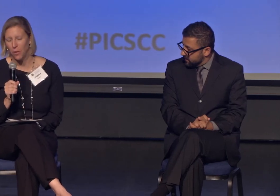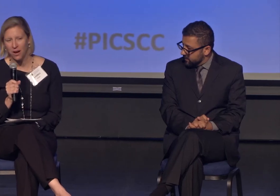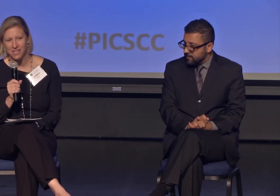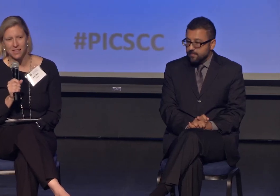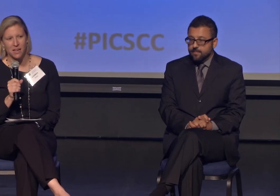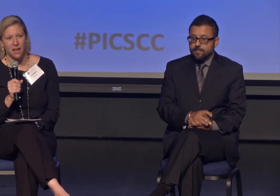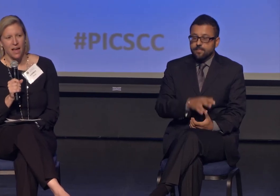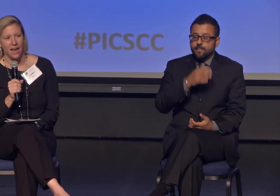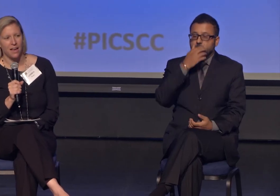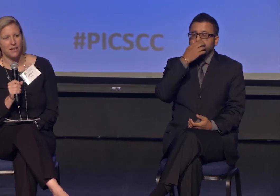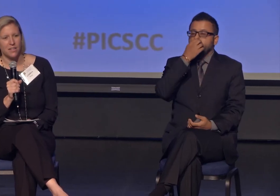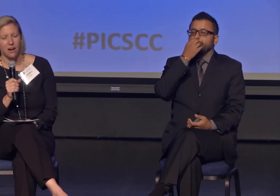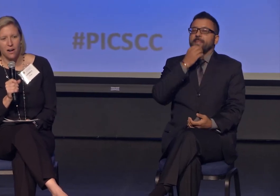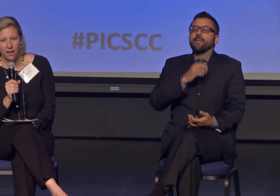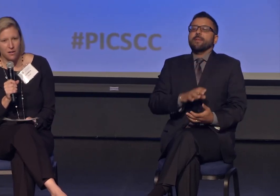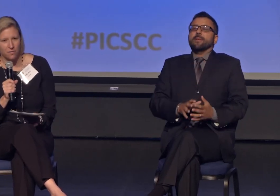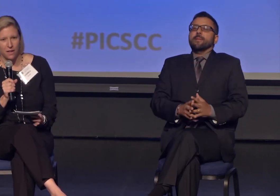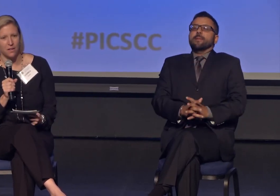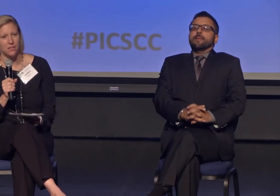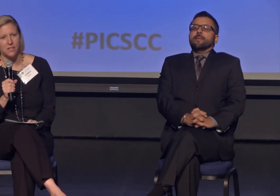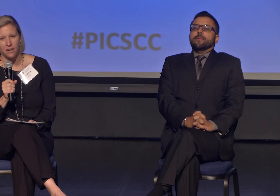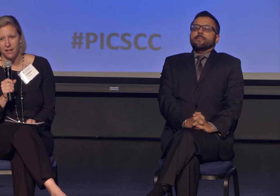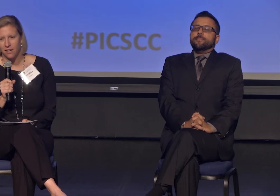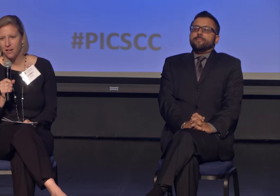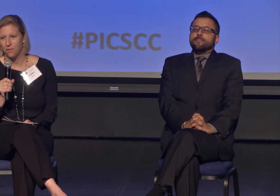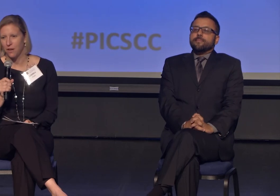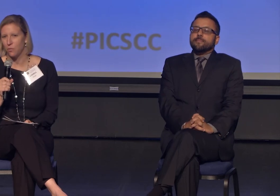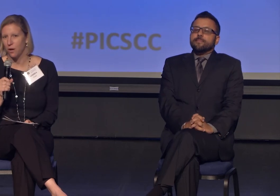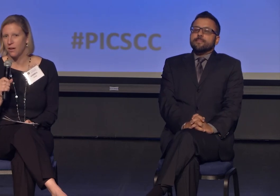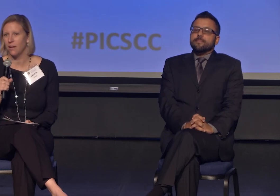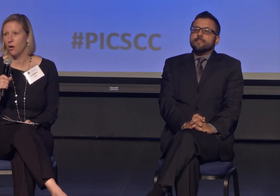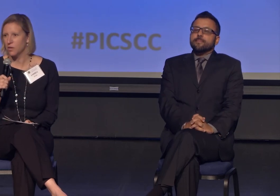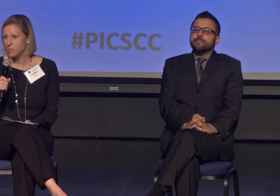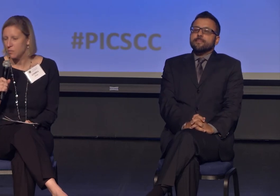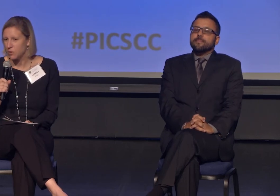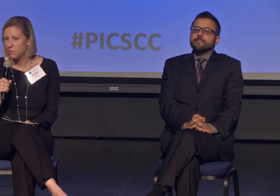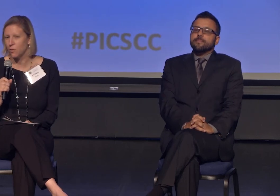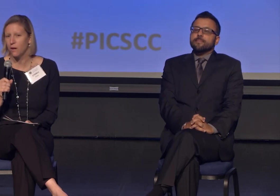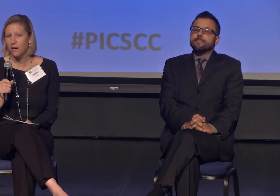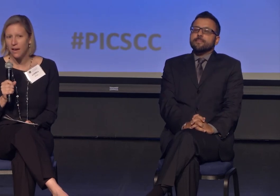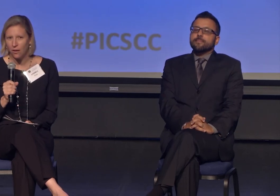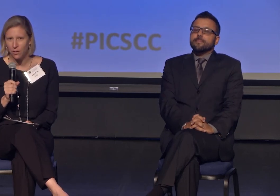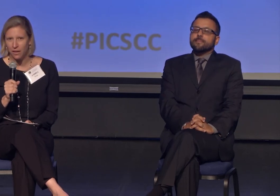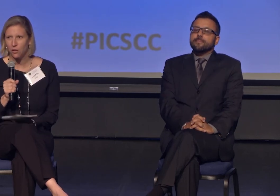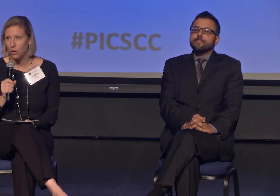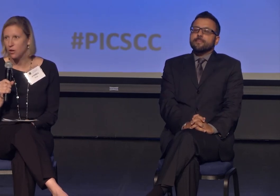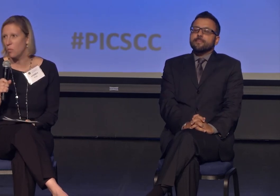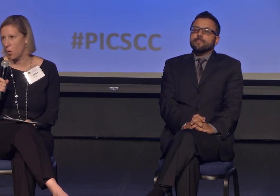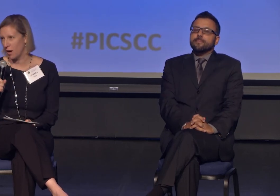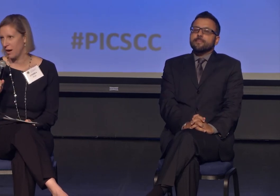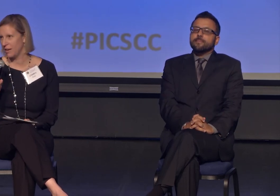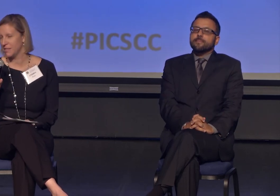It's an evolving process. Our interfaith work can always be pushed forward and we can learn more.